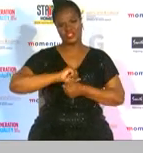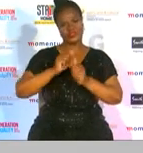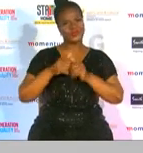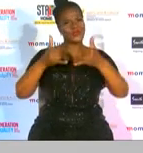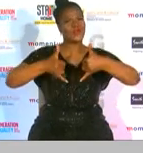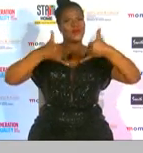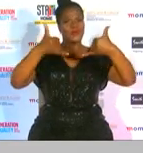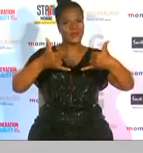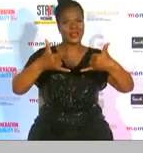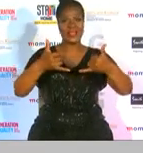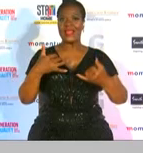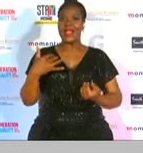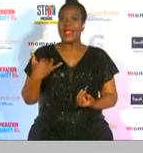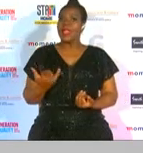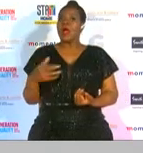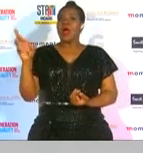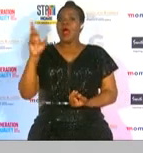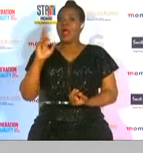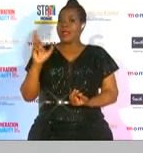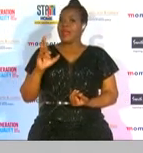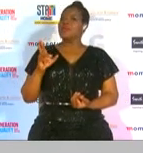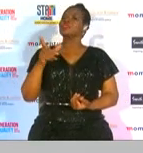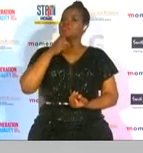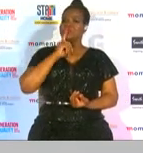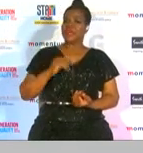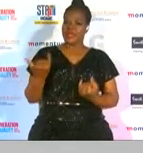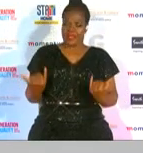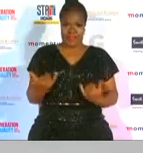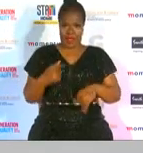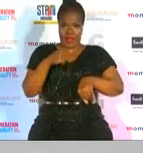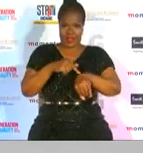now as rachel did mention it's time for us to look at the ministerial awards